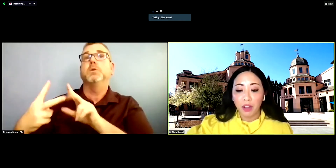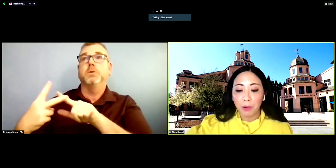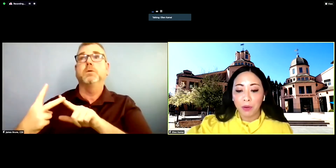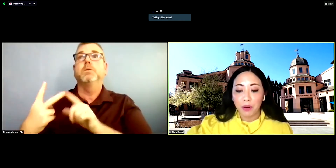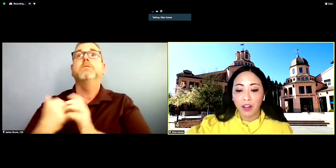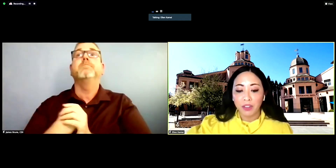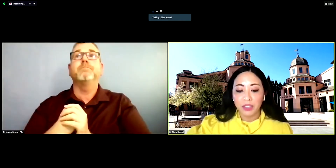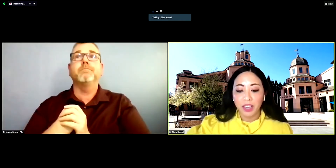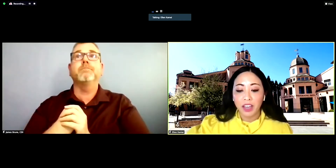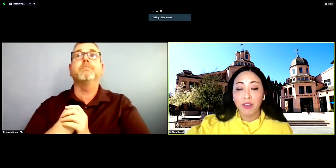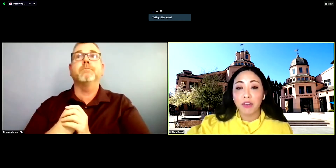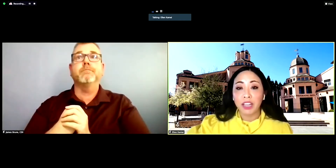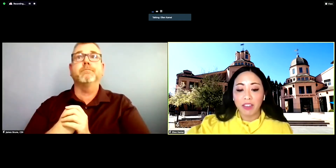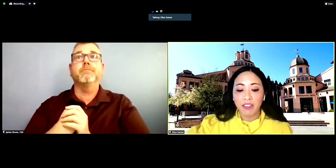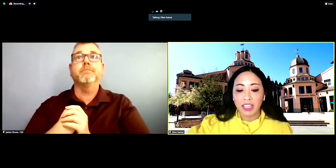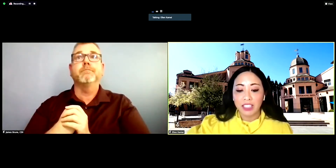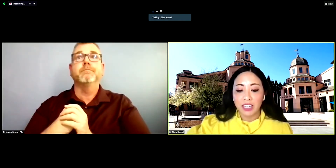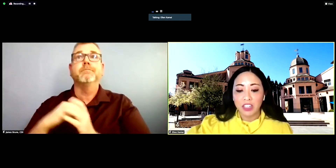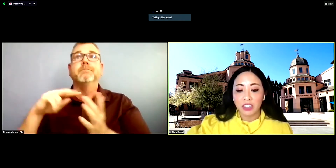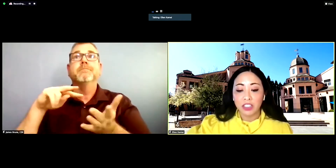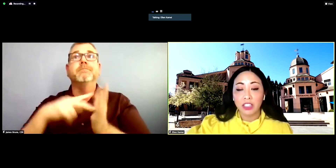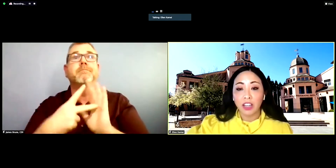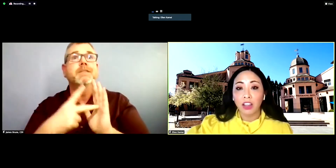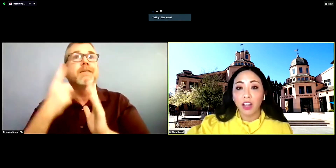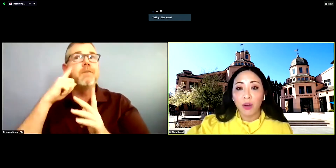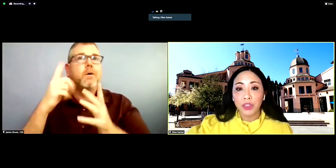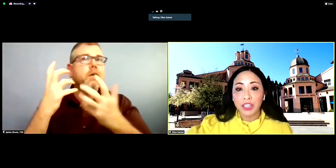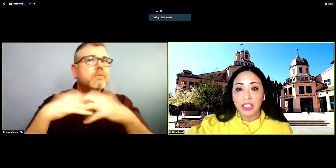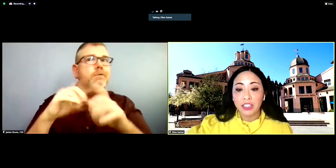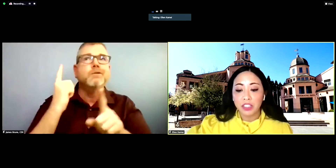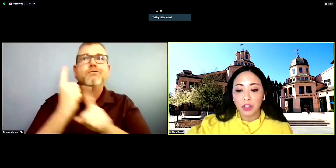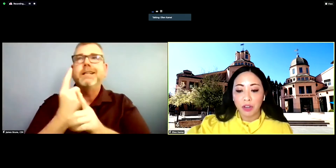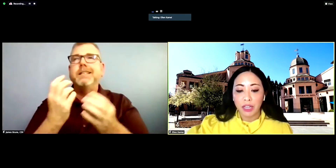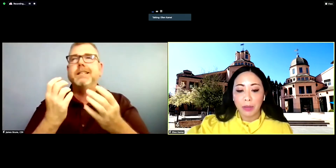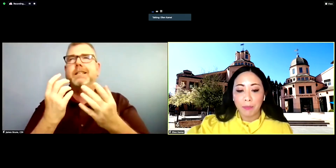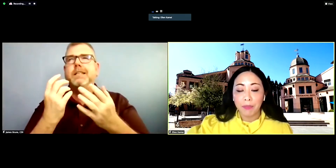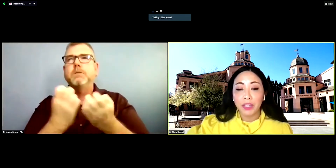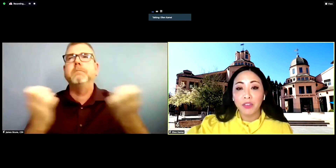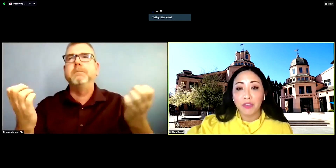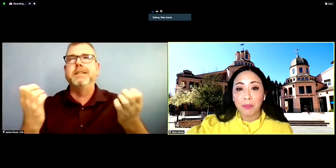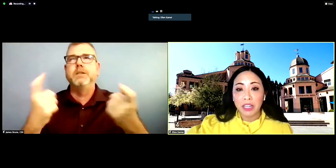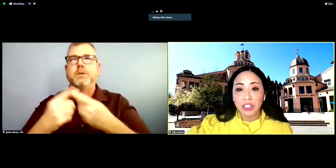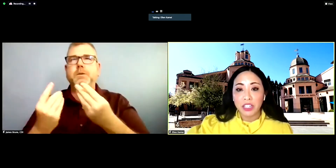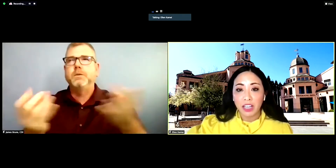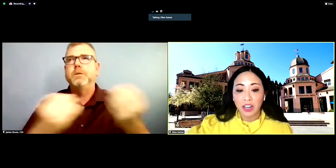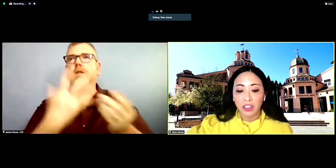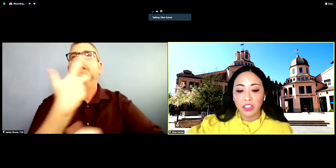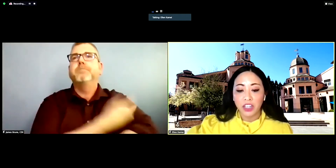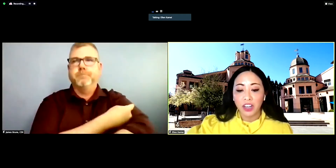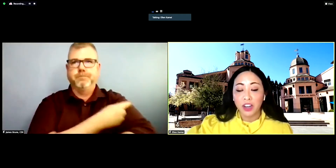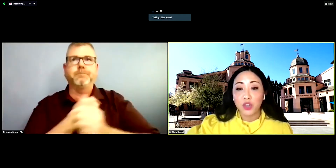health protocols for giving vaccinations, along with the needed security, information technology,